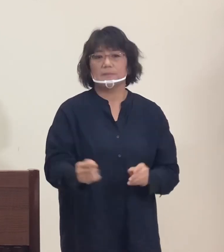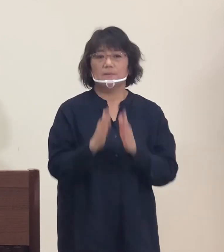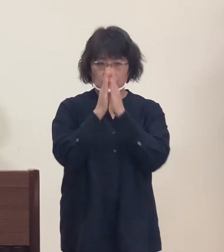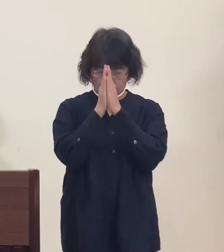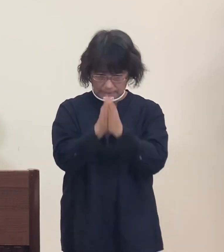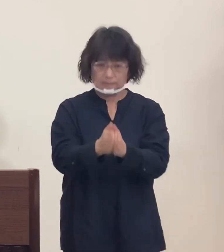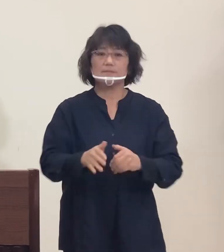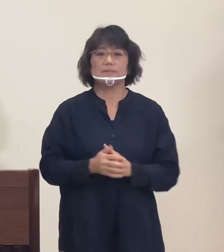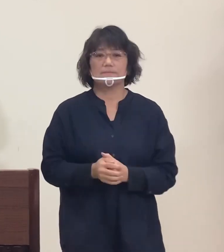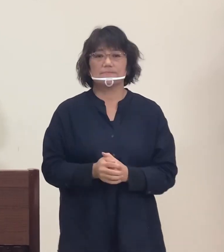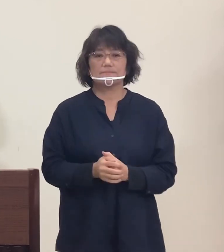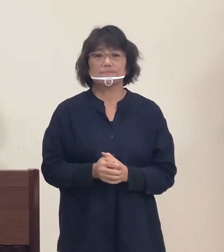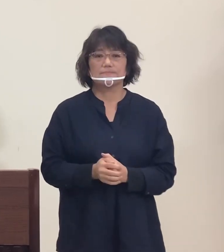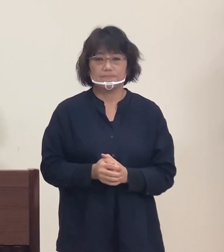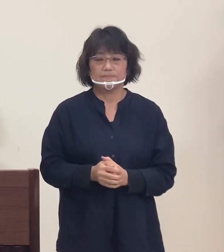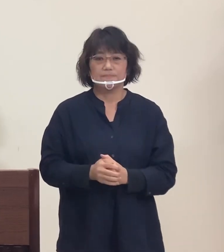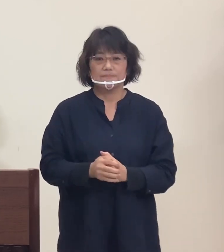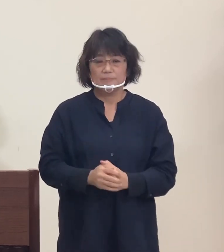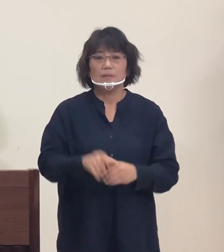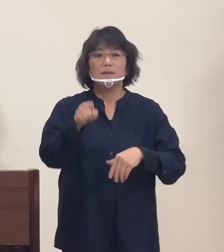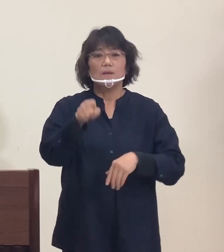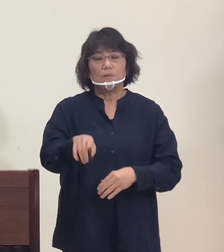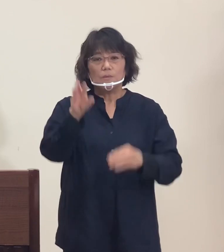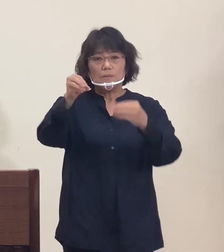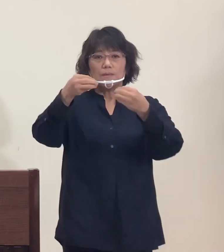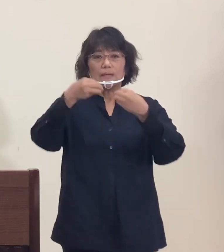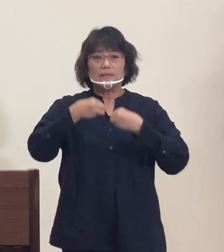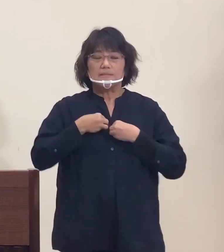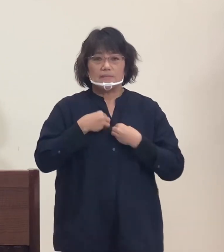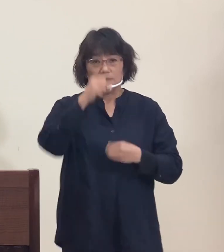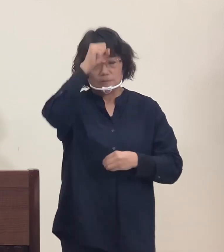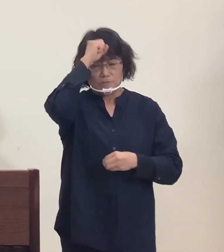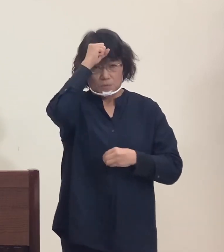COVID-19 spreads through droplets.